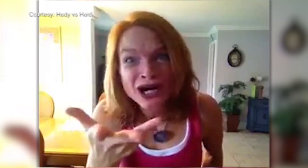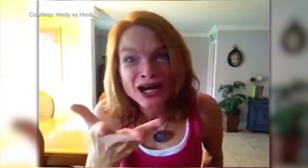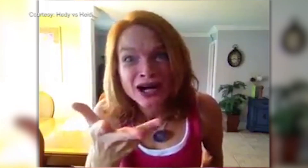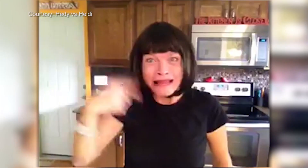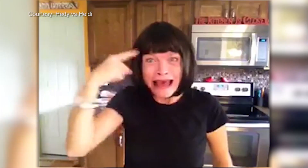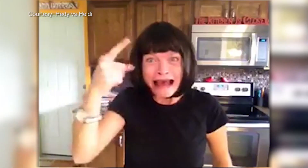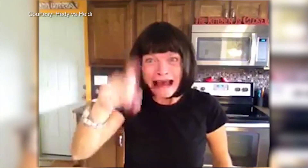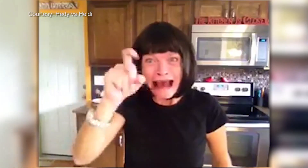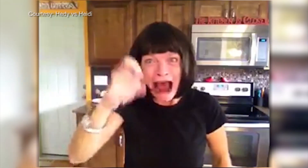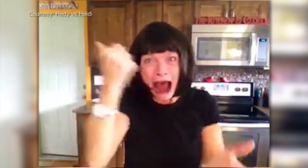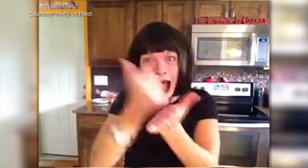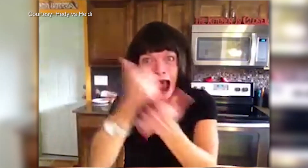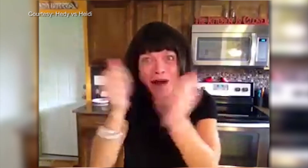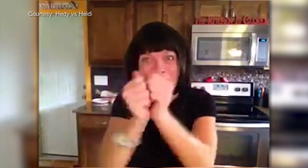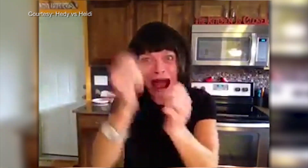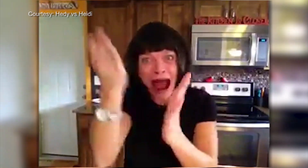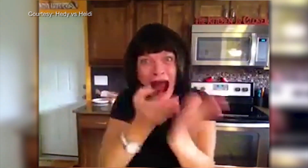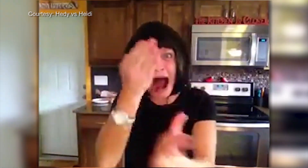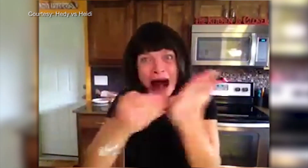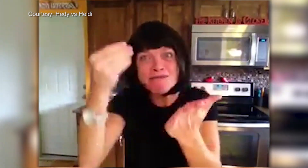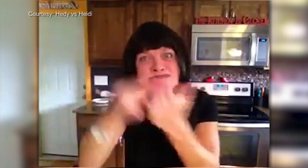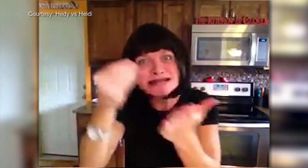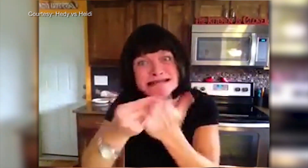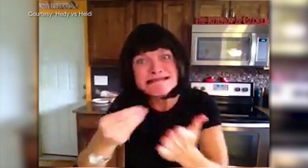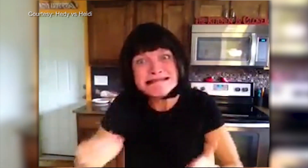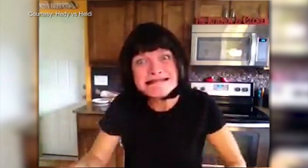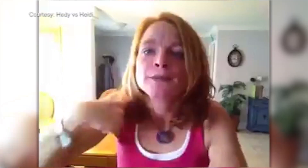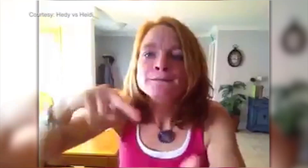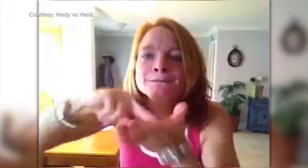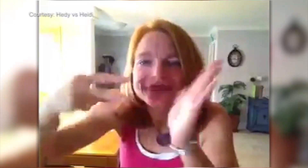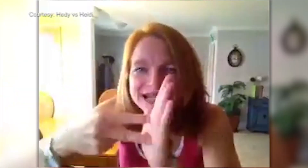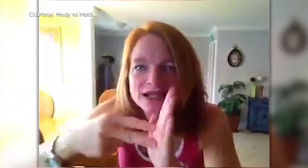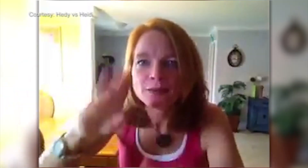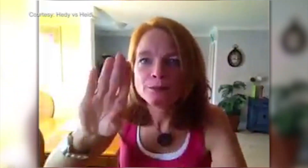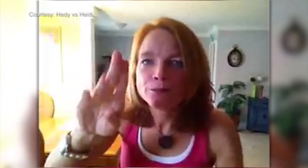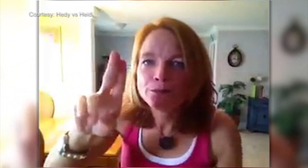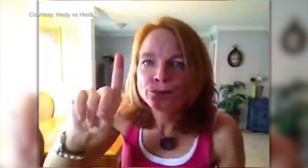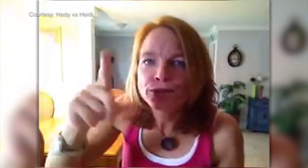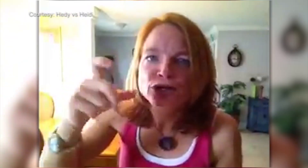I thought you needed help cutting money! I meant the Budget!